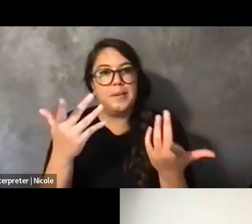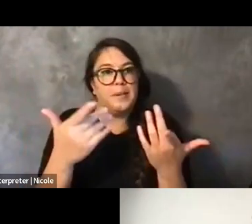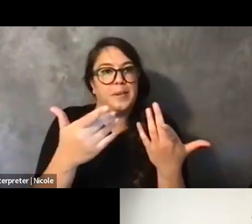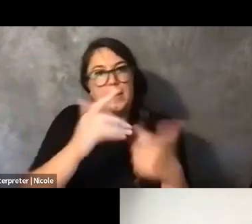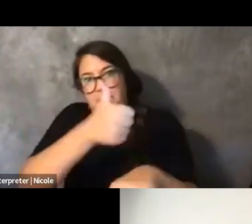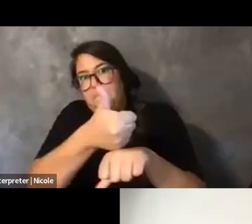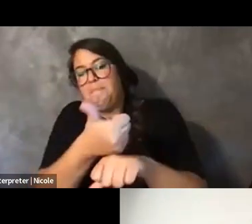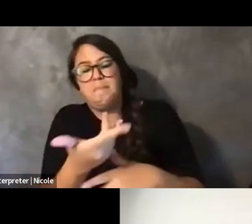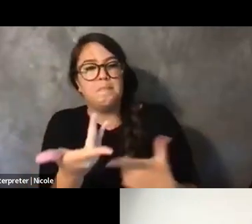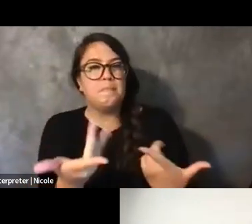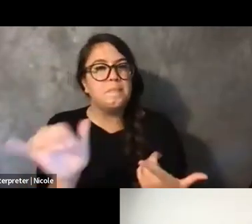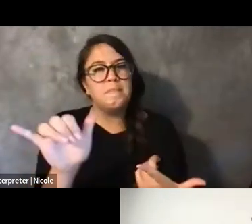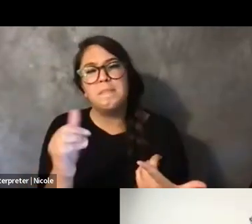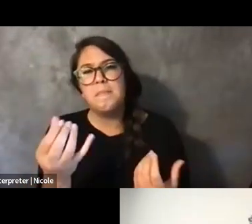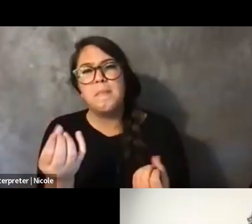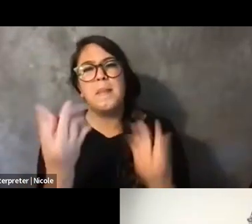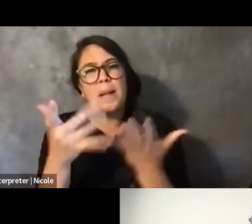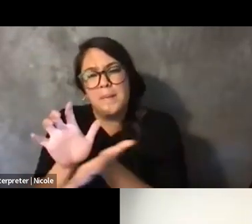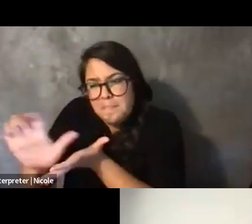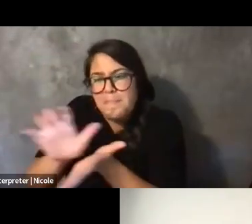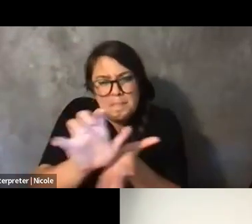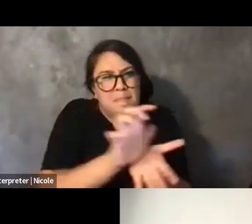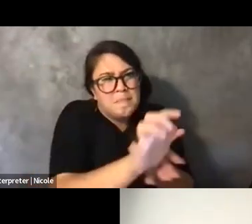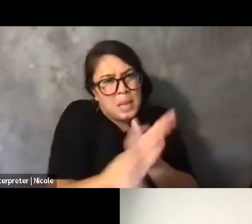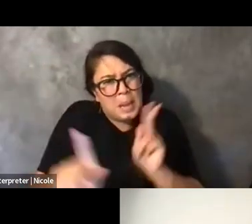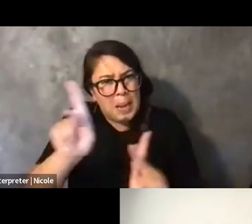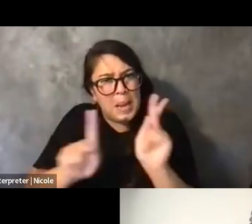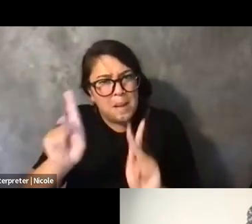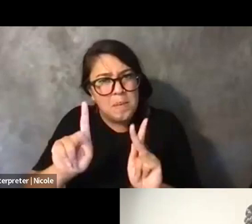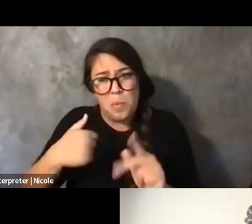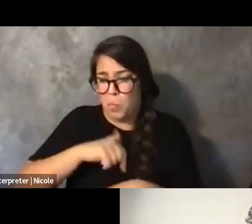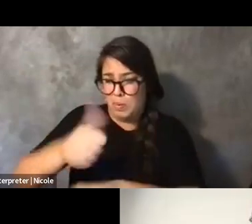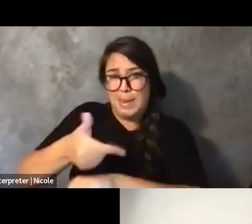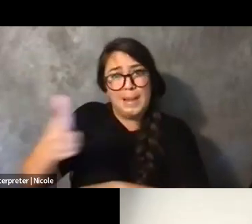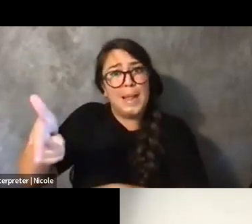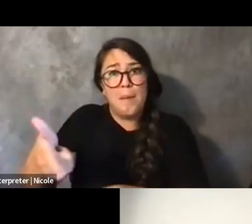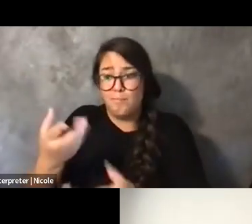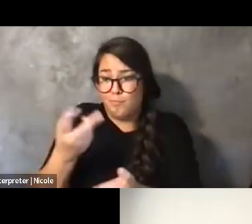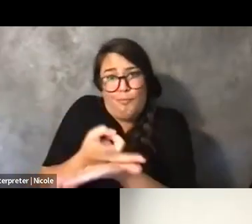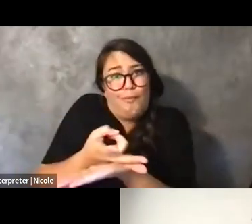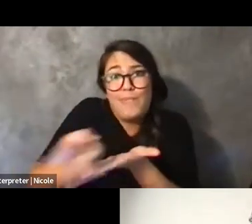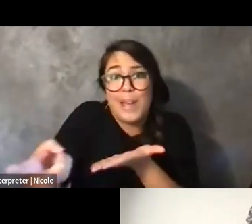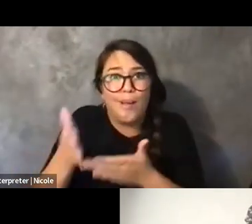up multiply marginalized disabled people for, like, failure or harm within those spaces.